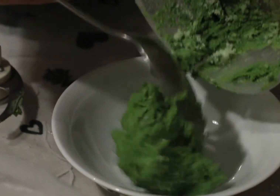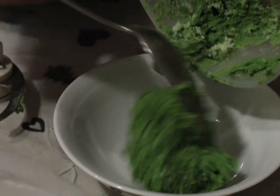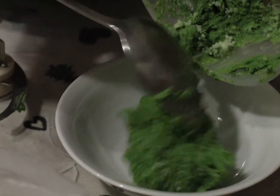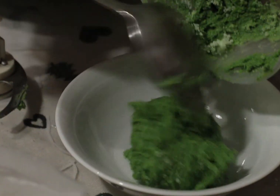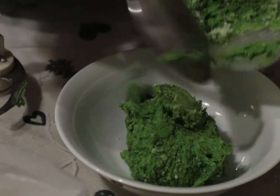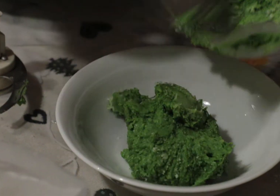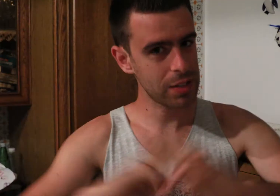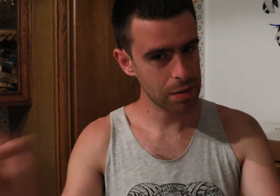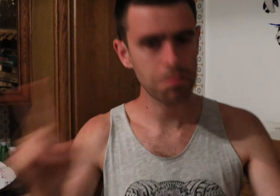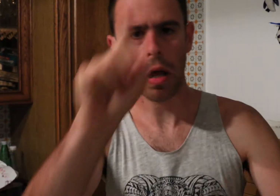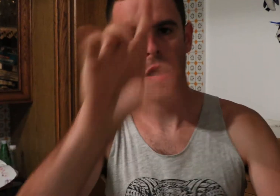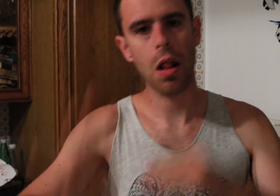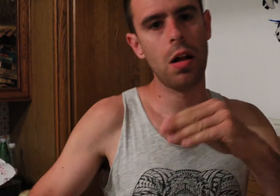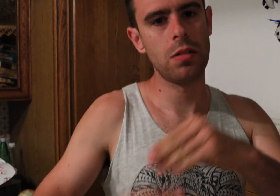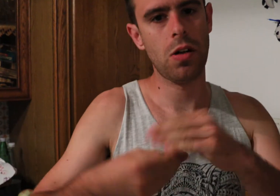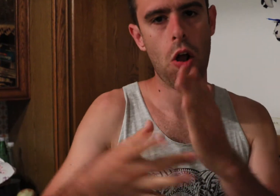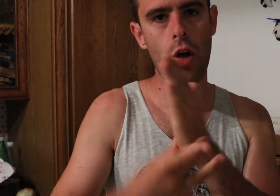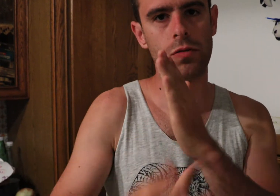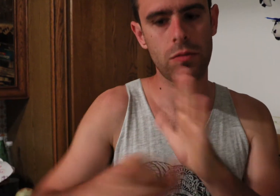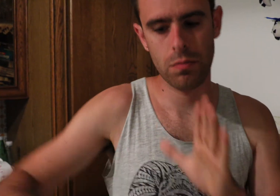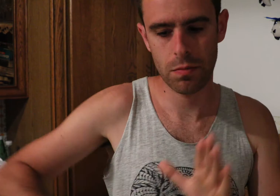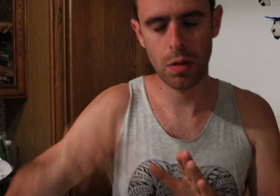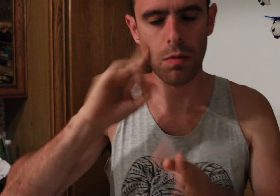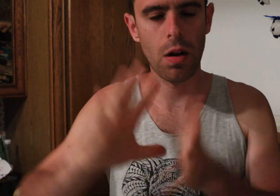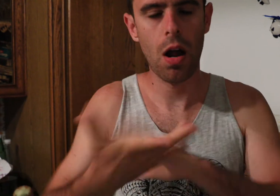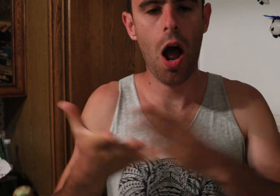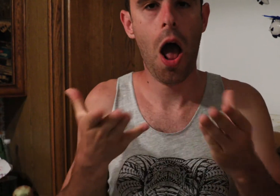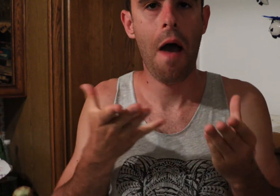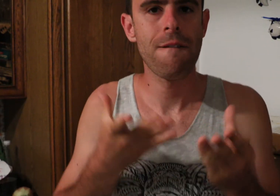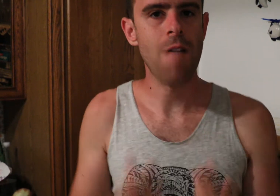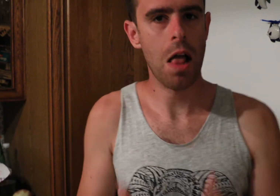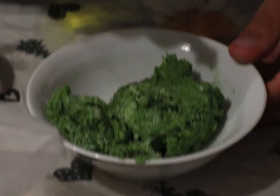It looks ready, but add an one tbsp of olive oil to soften pesto sauce.